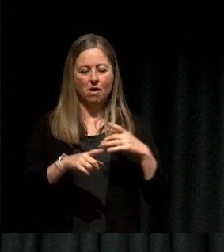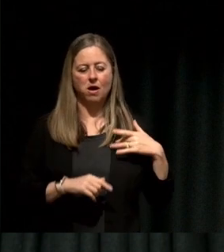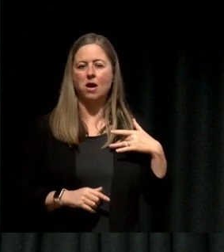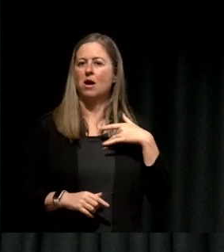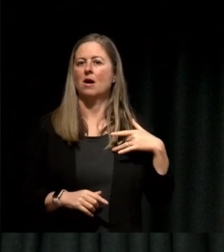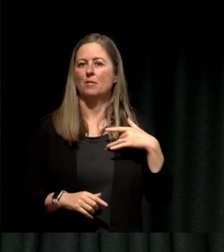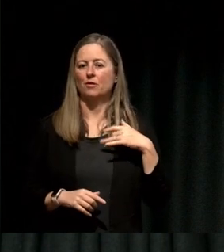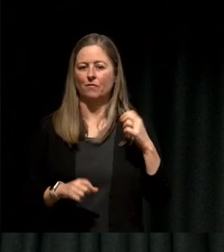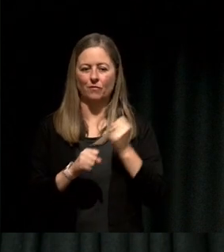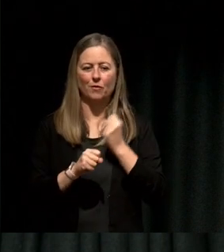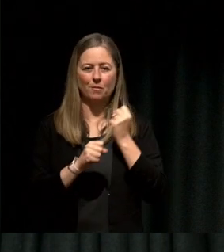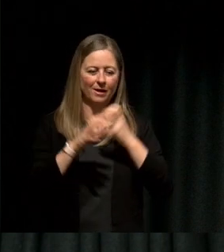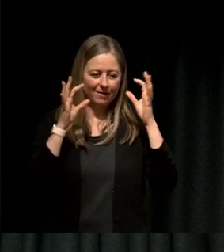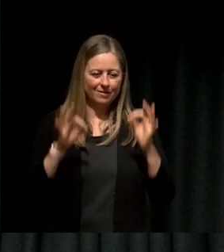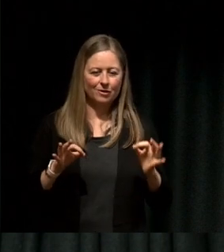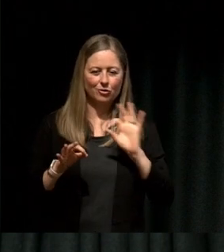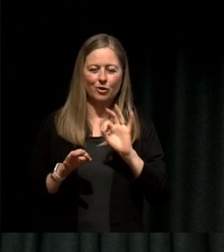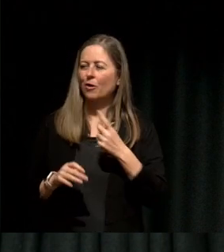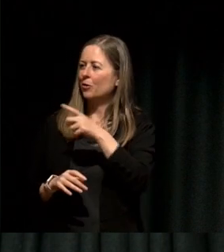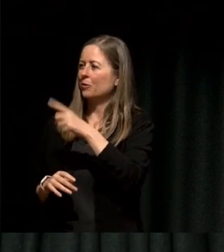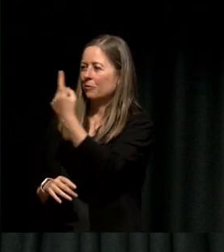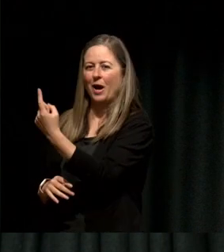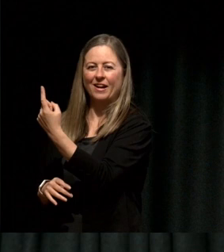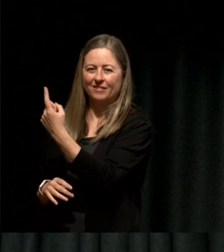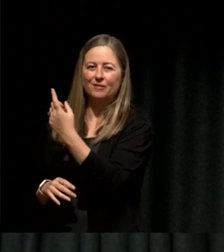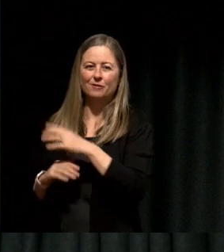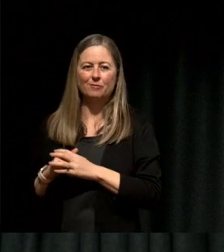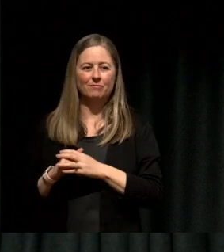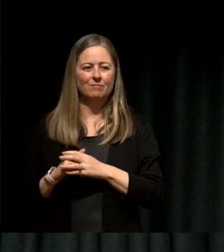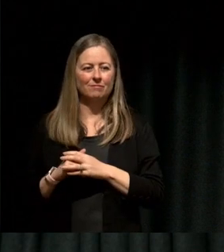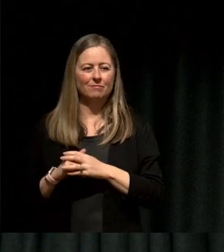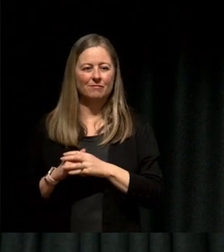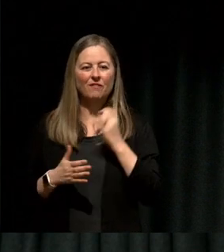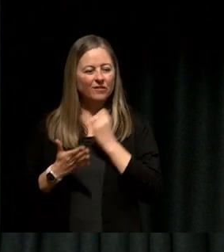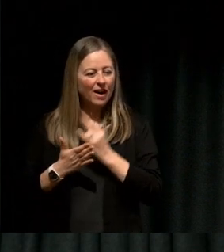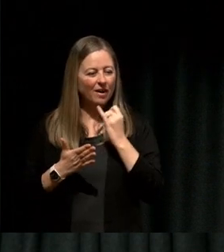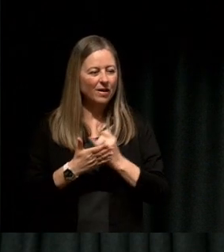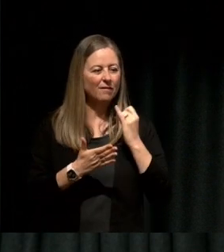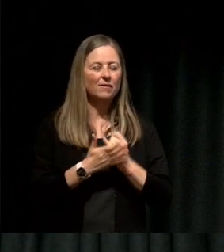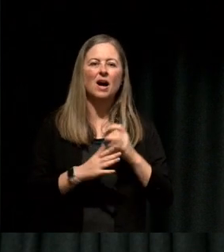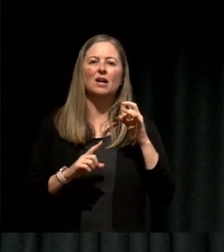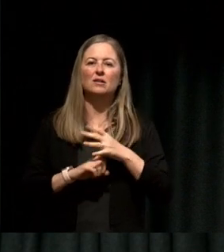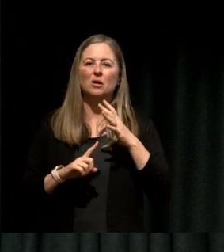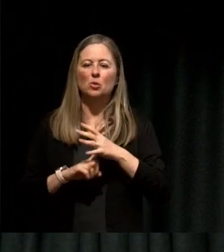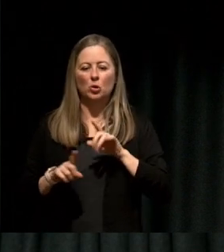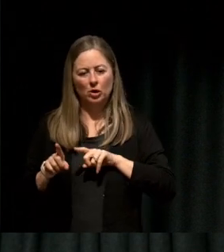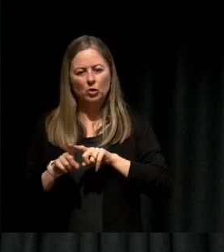So it's not just you and those lessons of failure are really important to build on. For me there's a couple practices that I have.